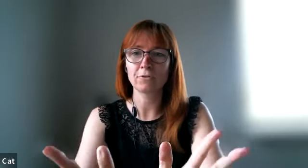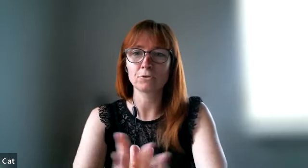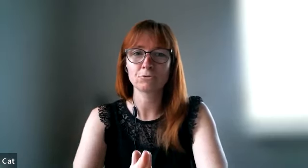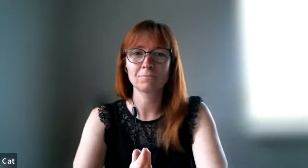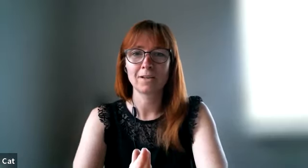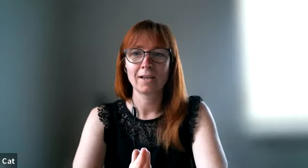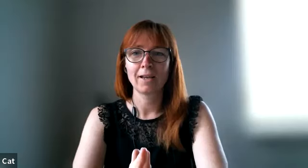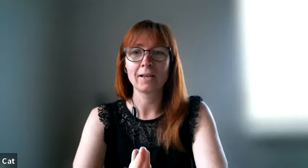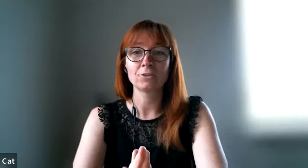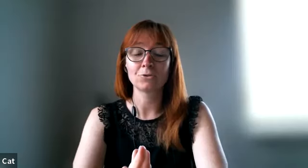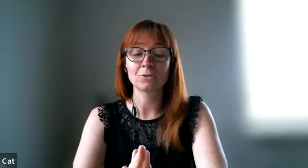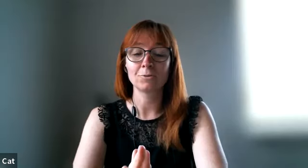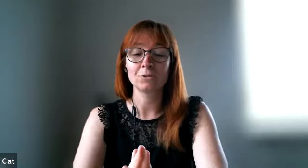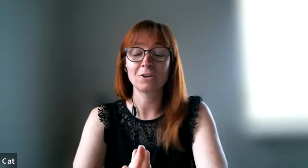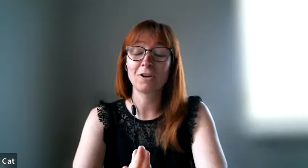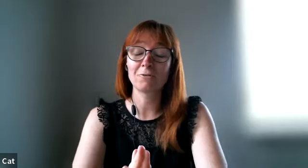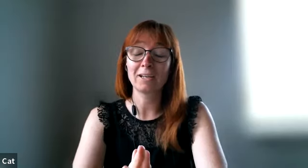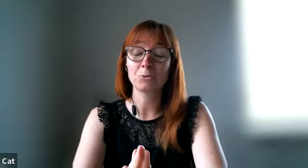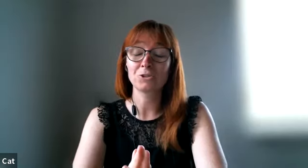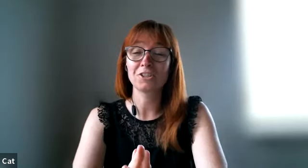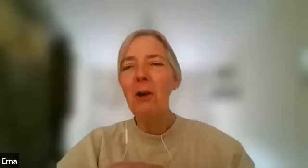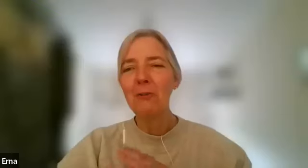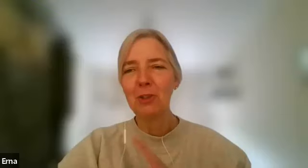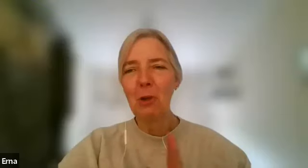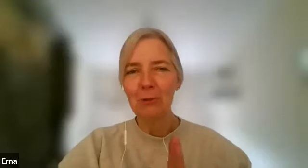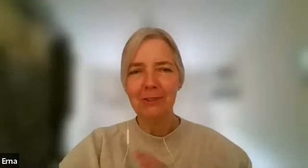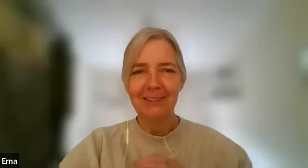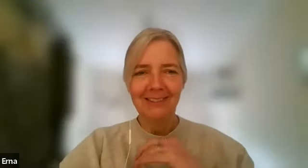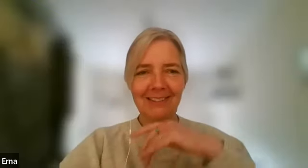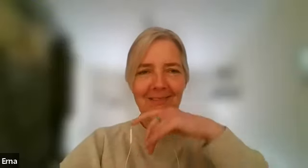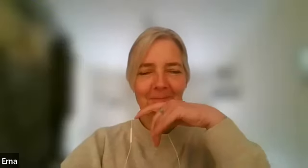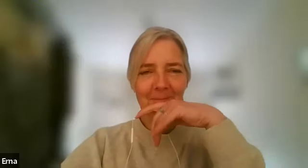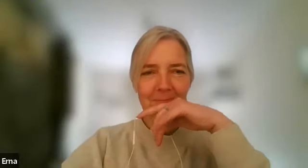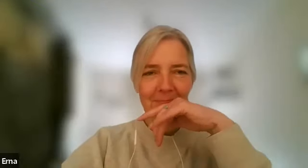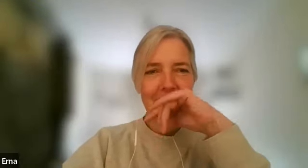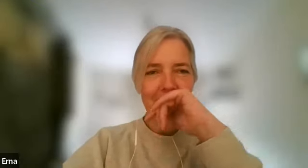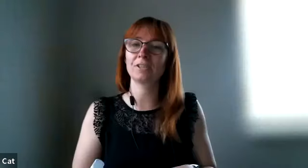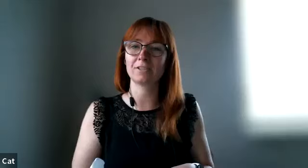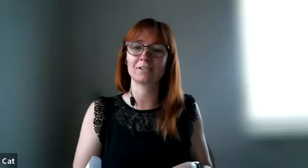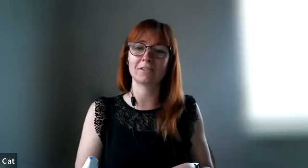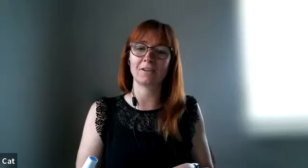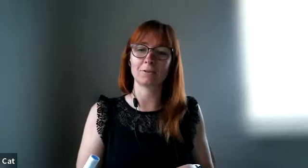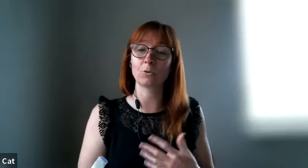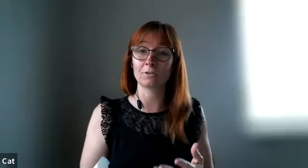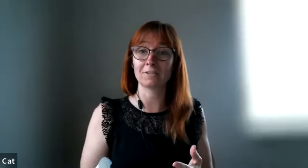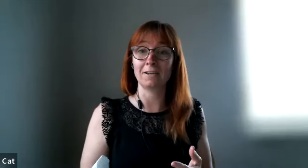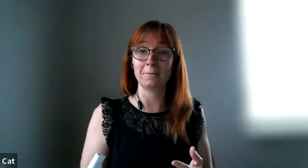those and your your love lesson three of those yeah and your love language is uh quality time